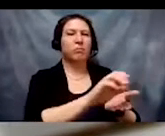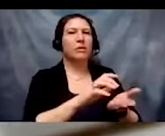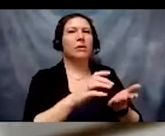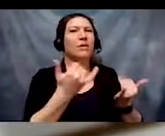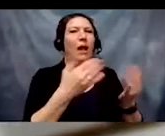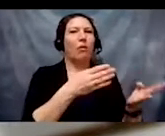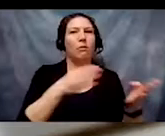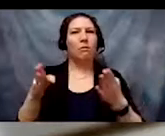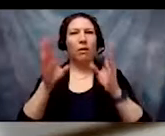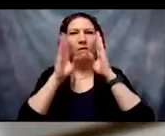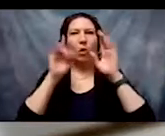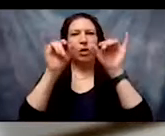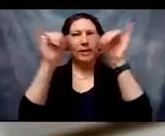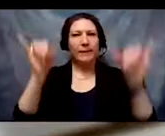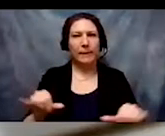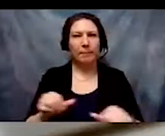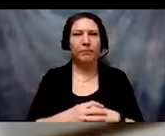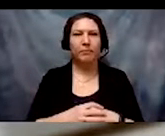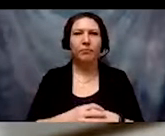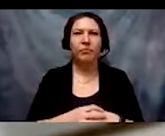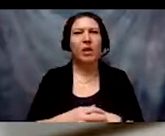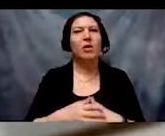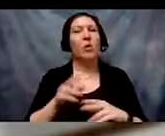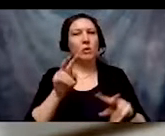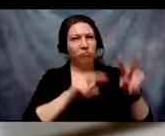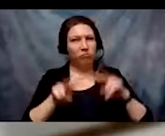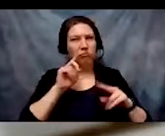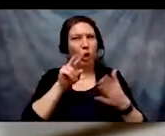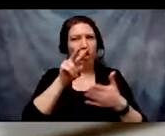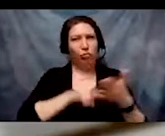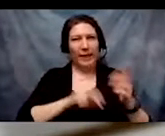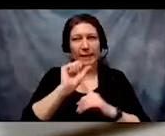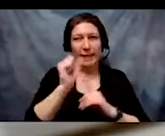is: What is the systemic problem or problems?